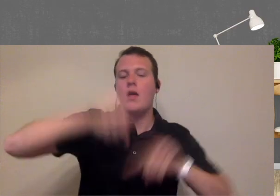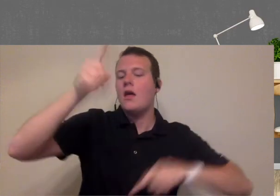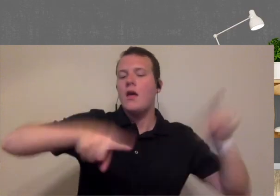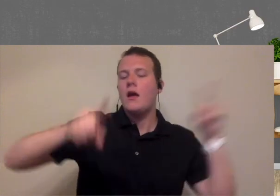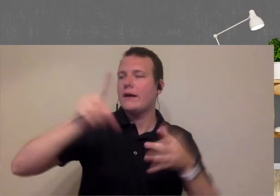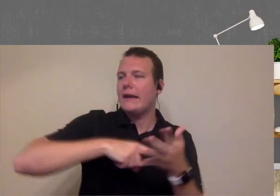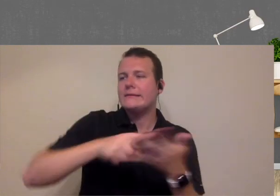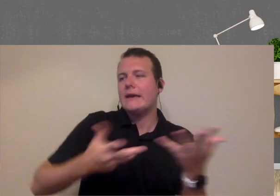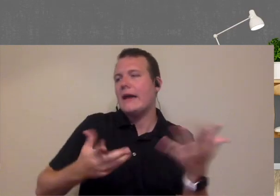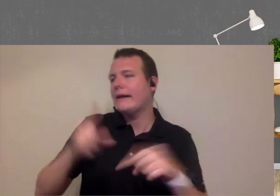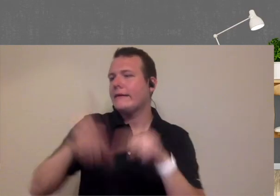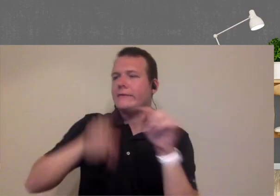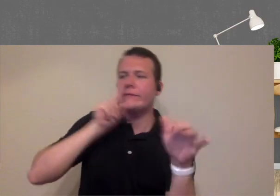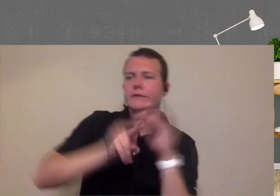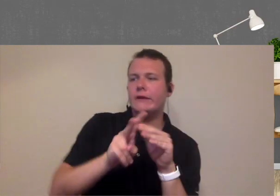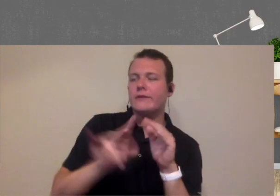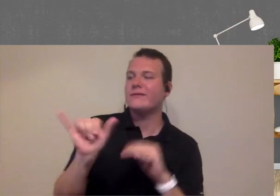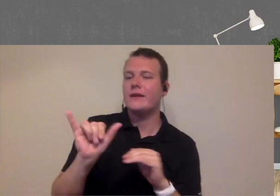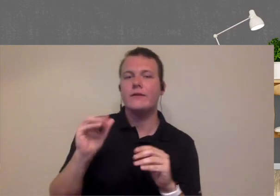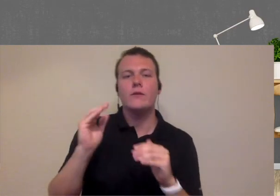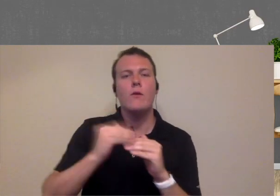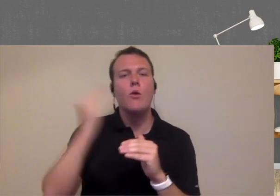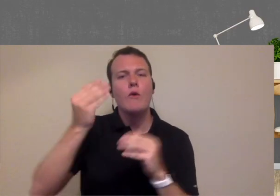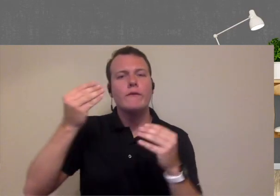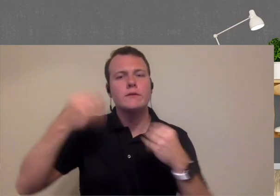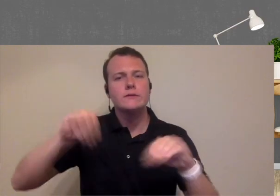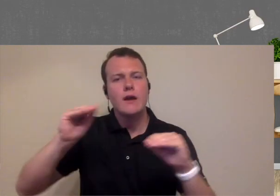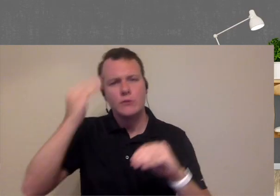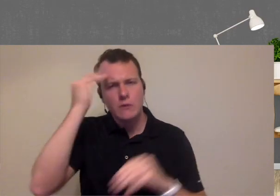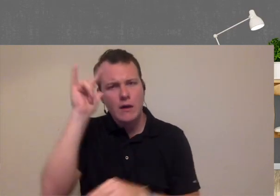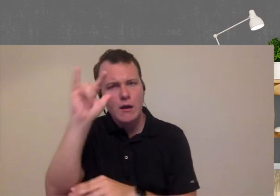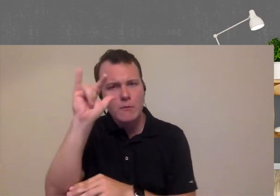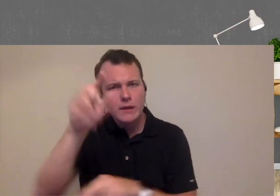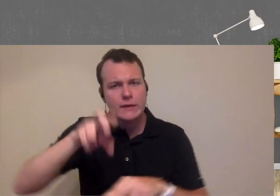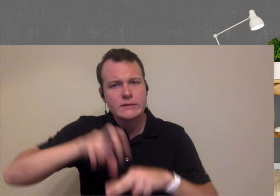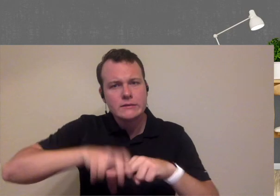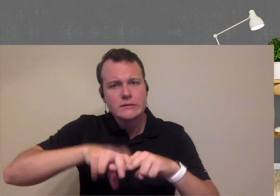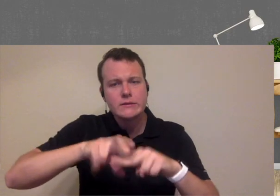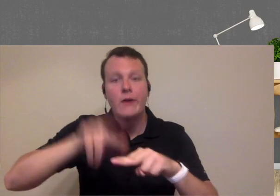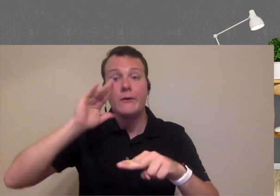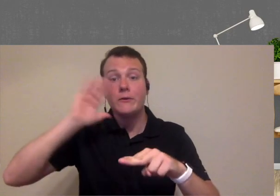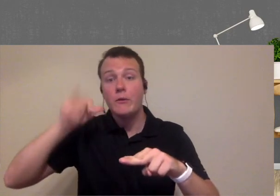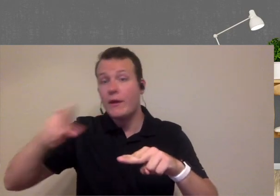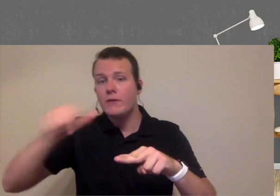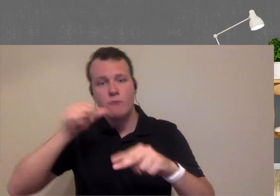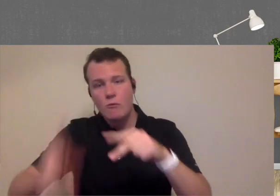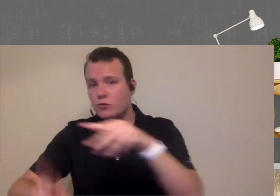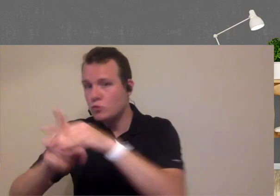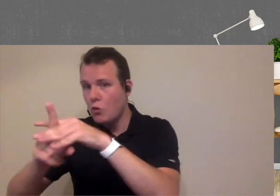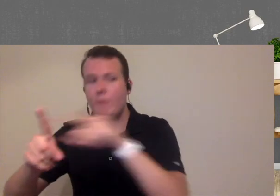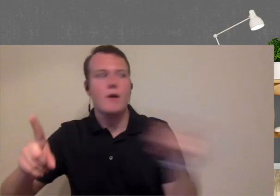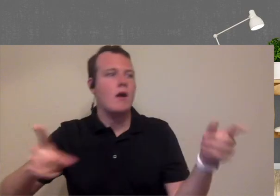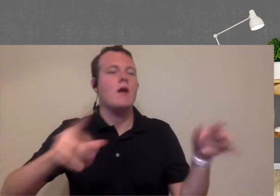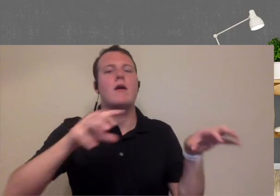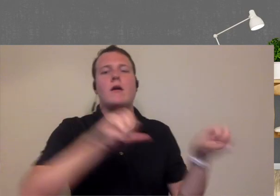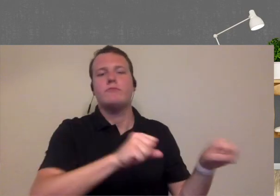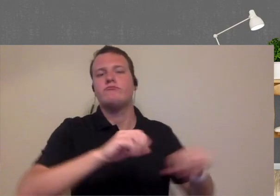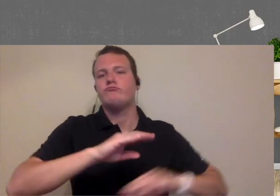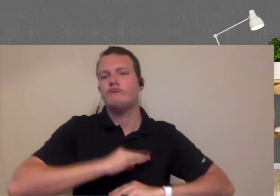enough to be able to fill that in it's kind of like the overselling that airlines do with seats sort of a thing is that something that providers do as